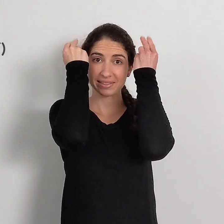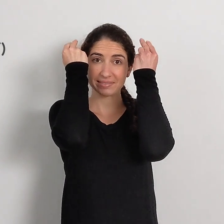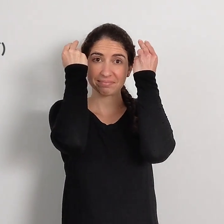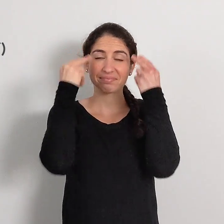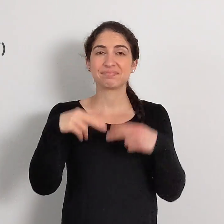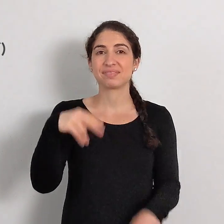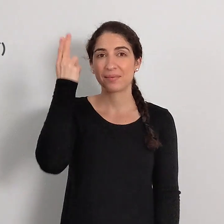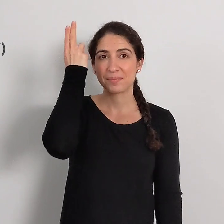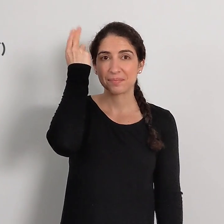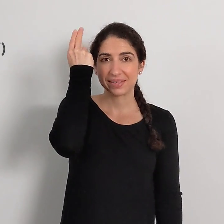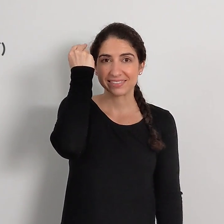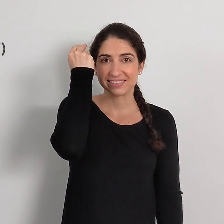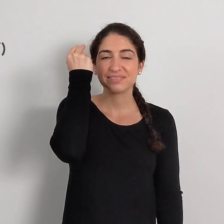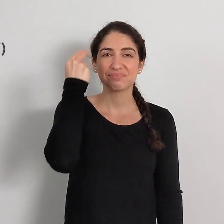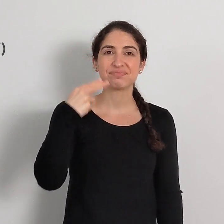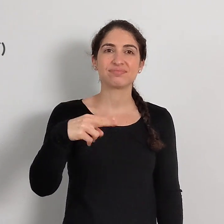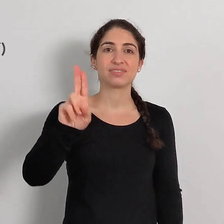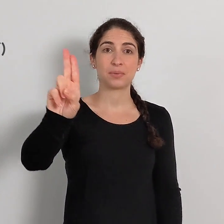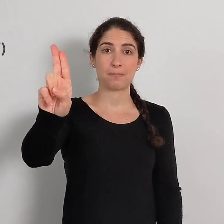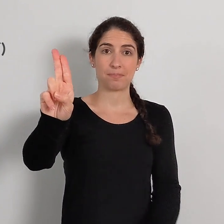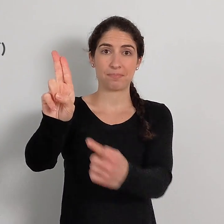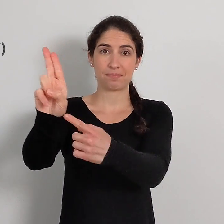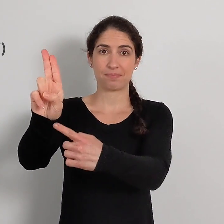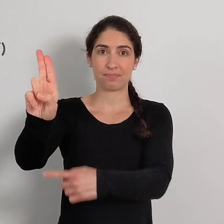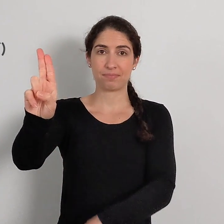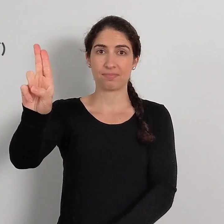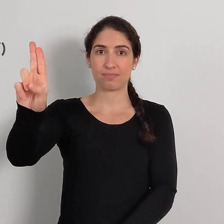or RABBIT (2 hands)